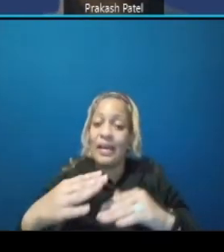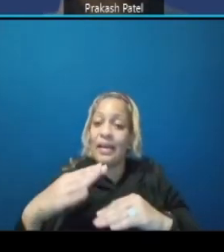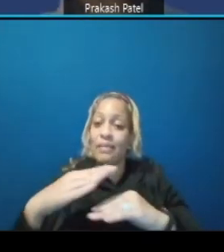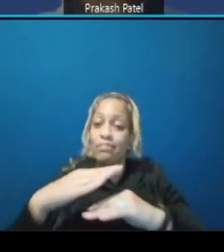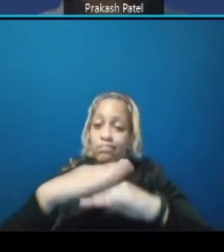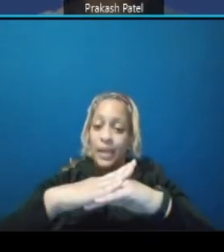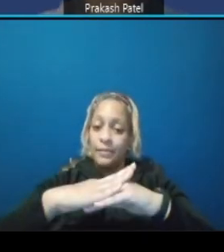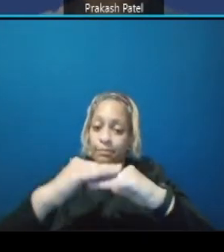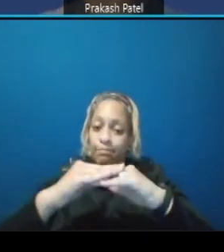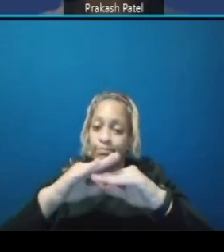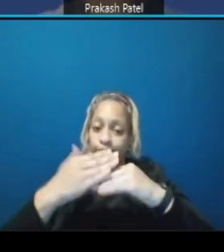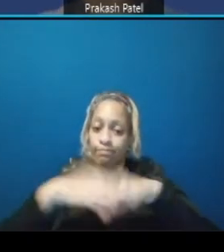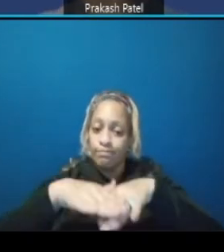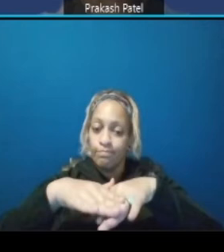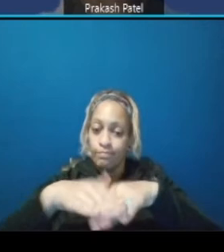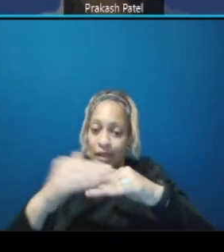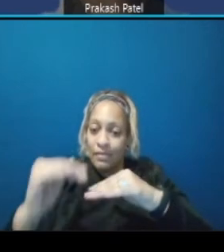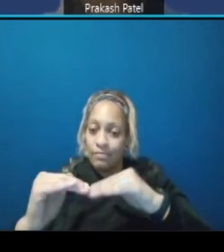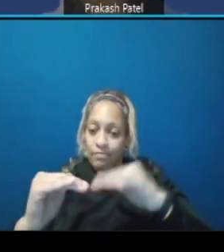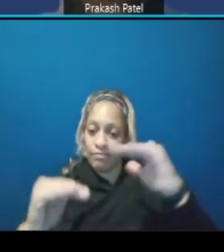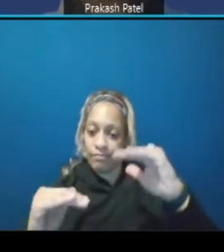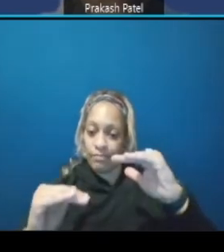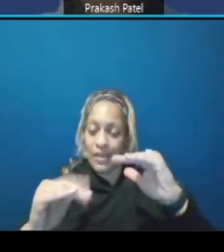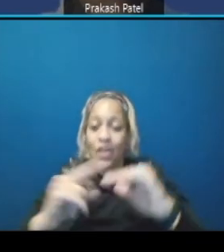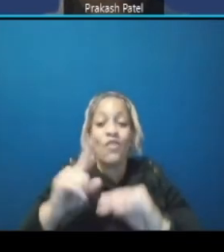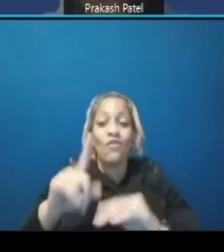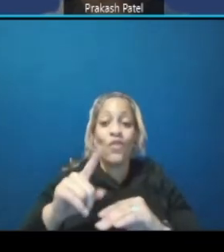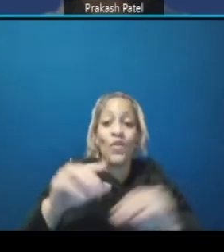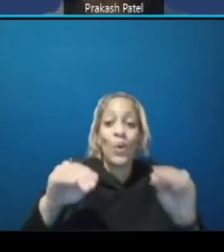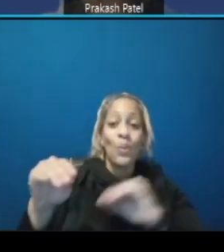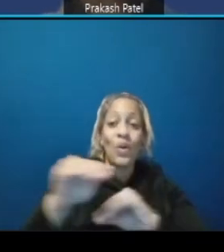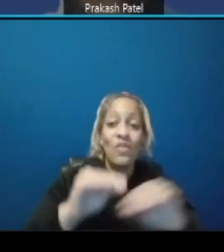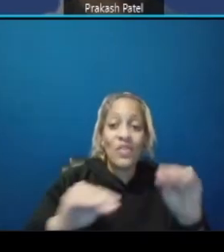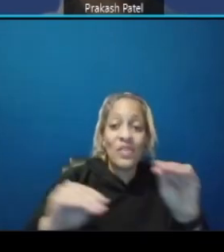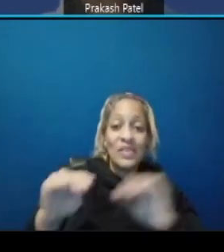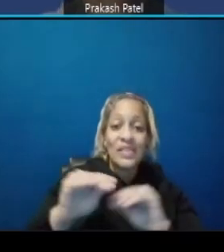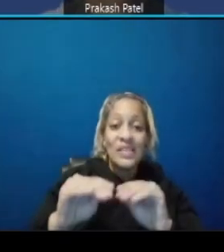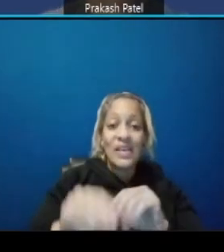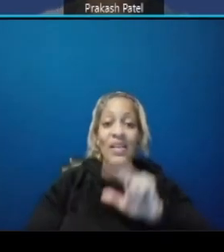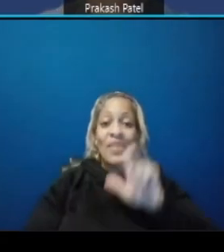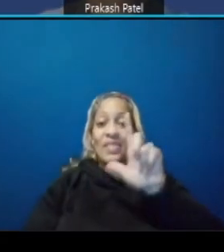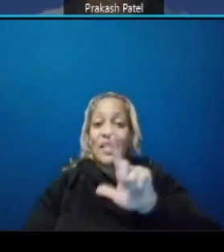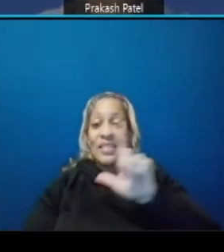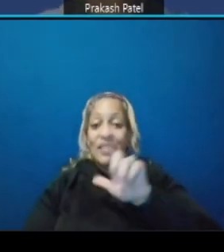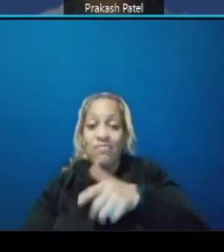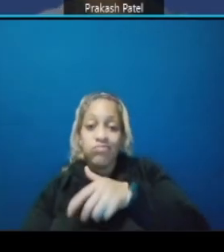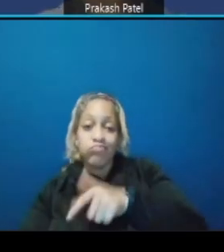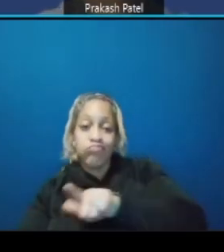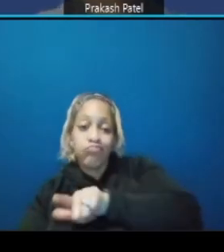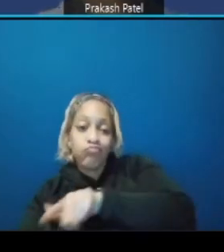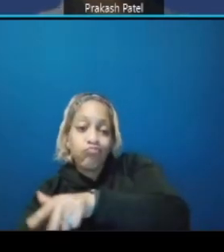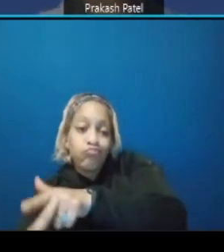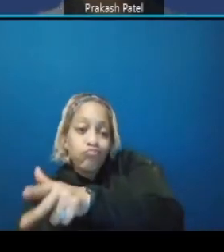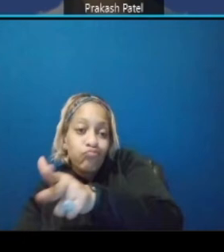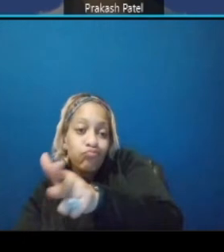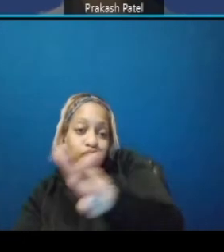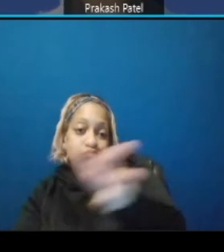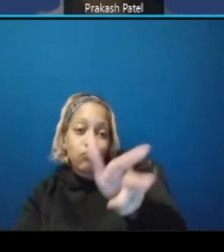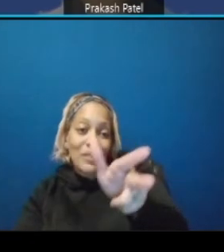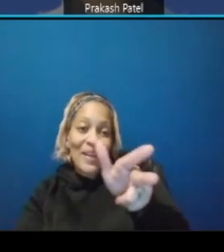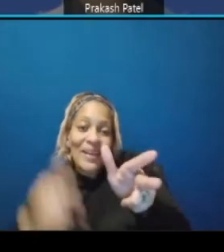uh and uh the left hand pockets where needed and and and so that's why they're they're split